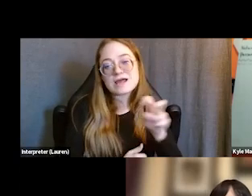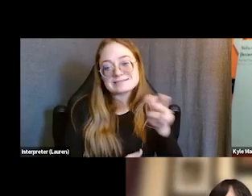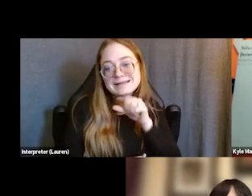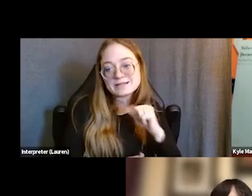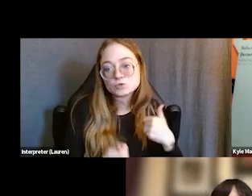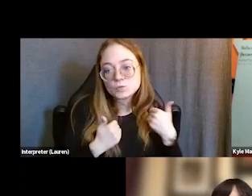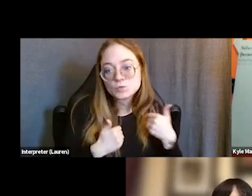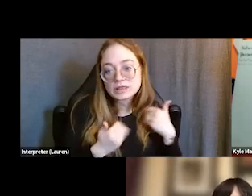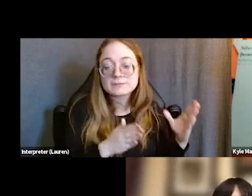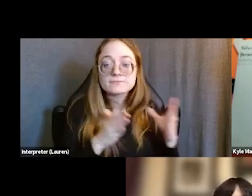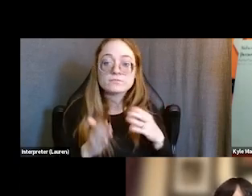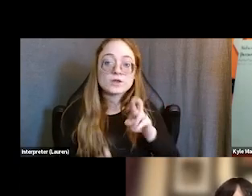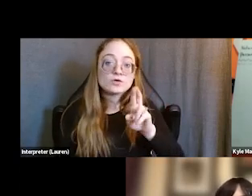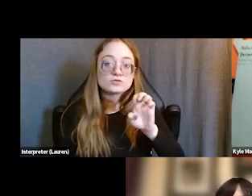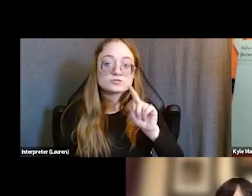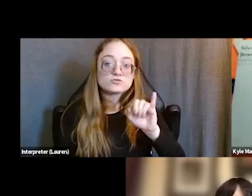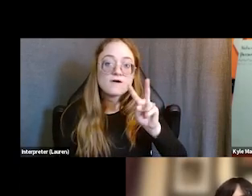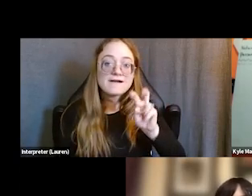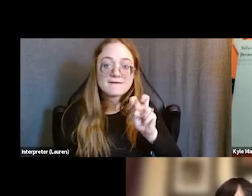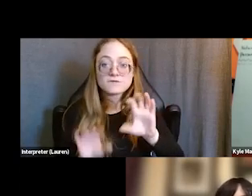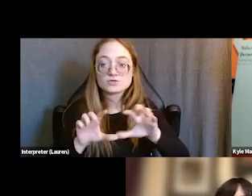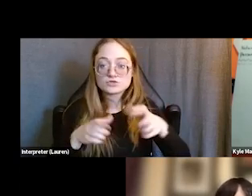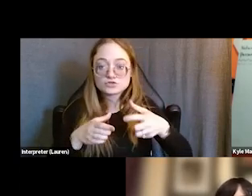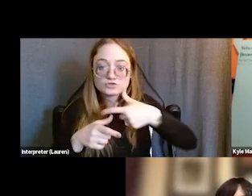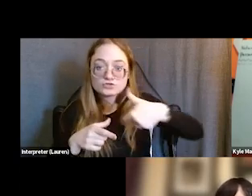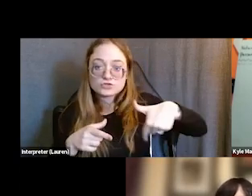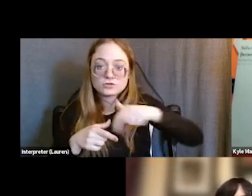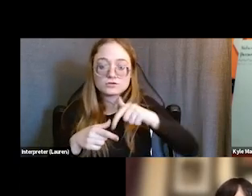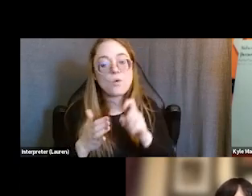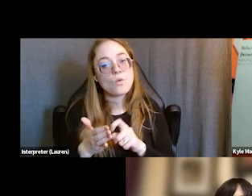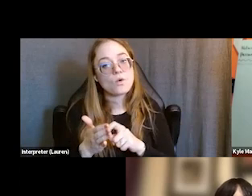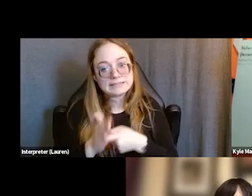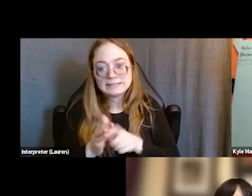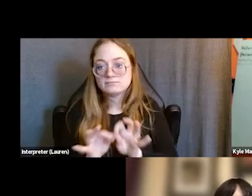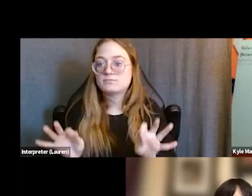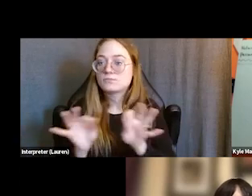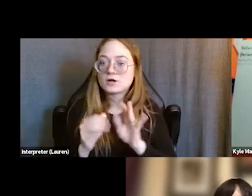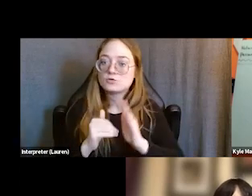our restorative circles are really key to building a safe, trusted space